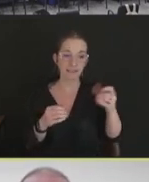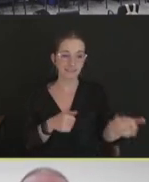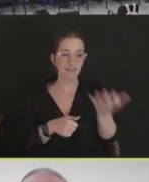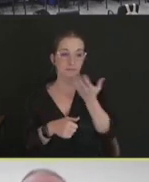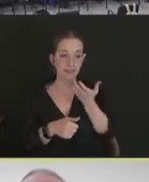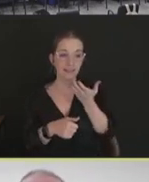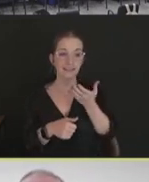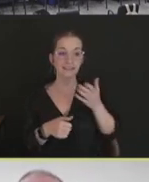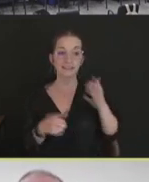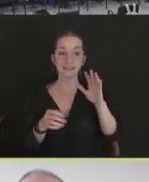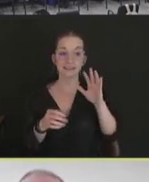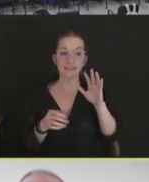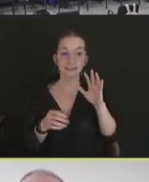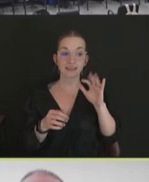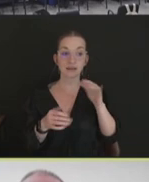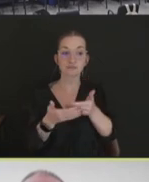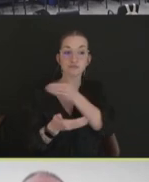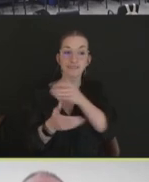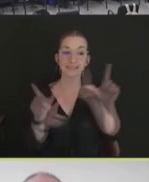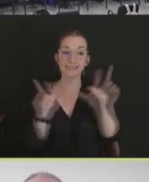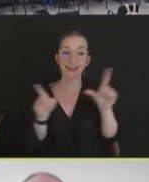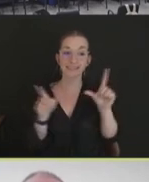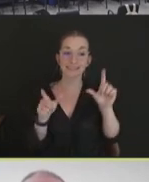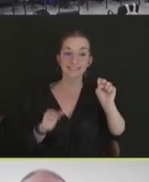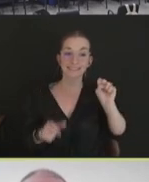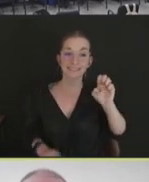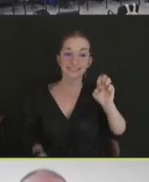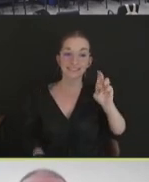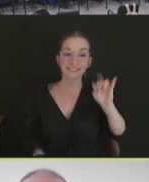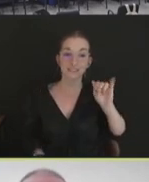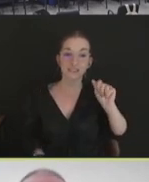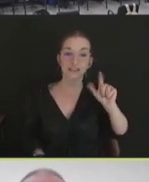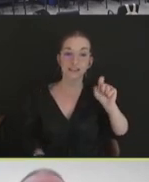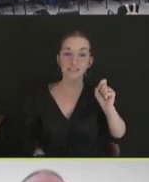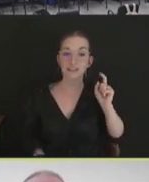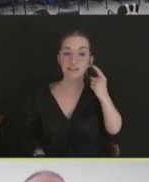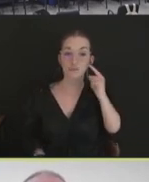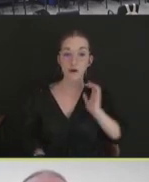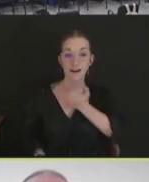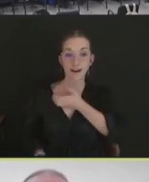as well as potency, to confirm -- for our laboratory to confirm that they are adequate.